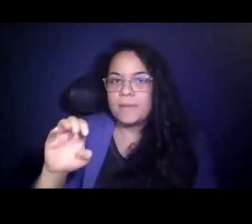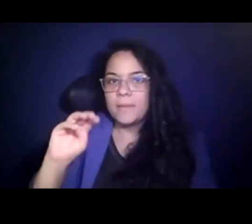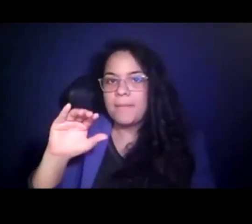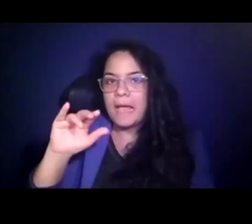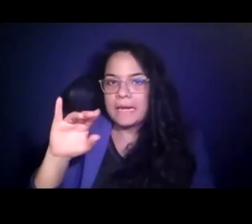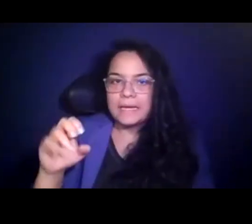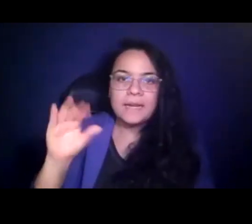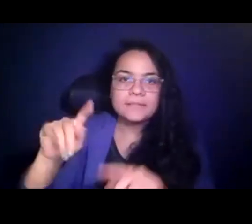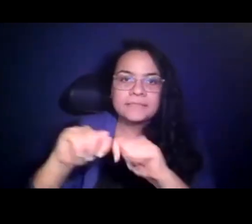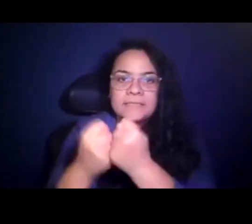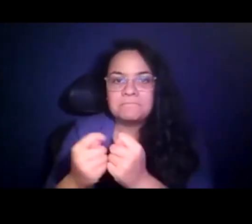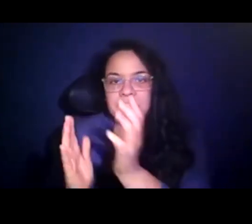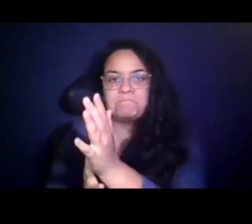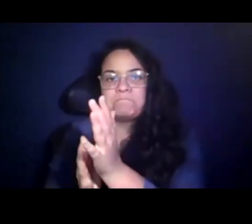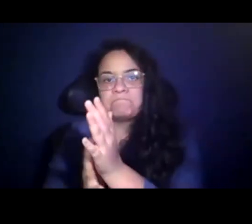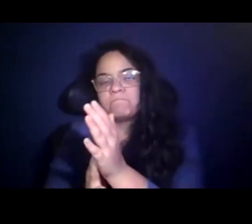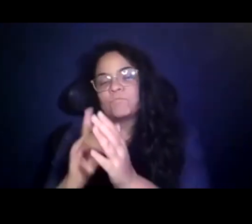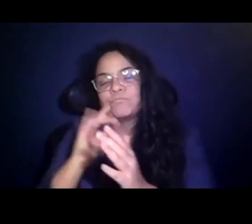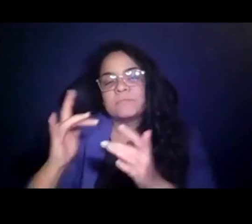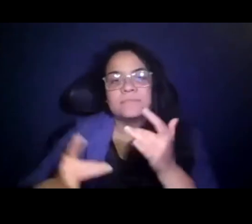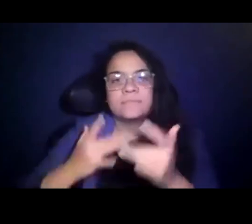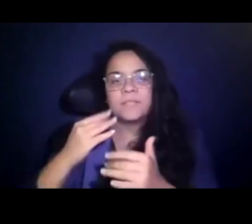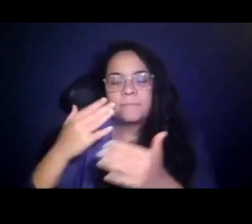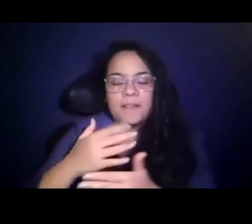15:26:15 It has been exciting and a pleasure to be working with them.